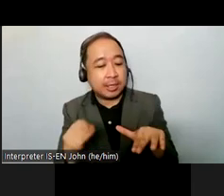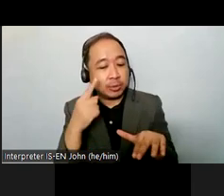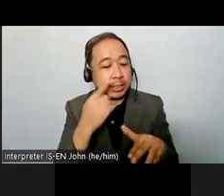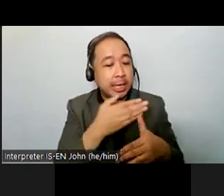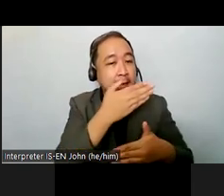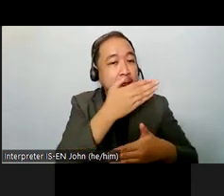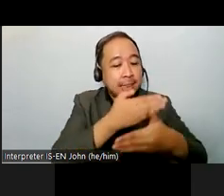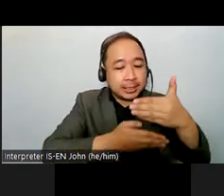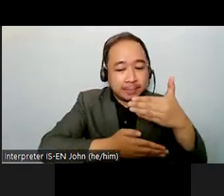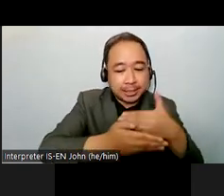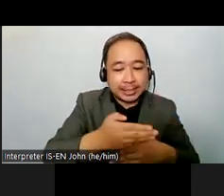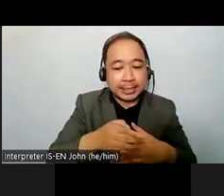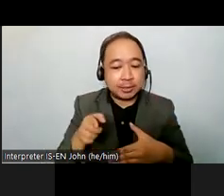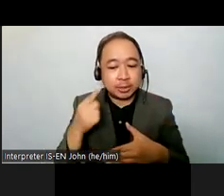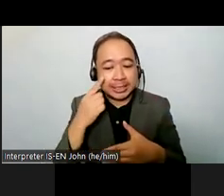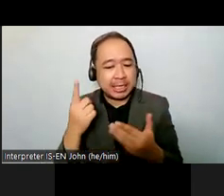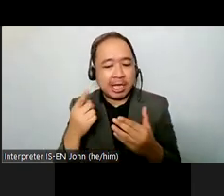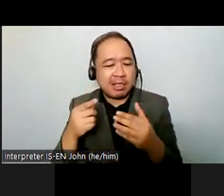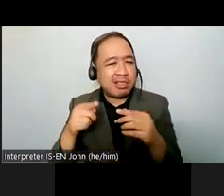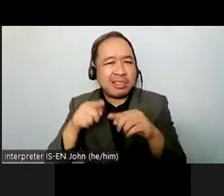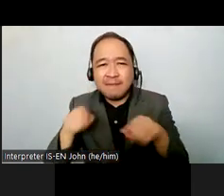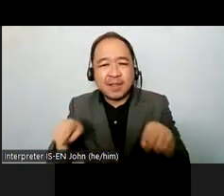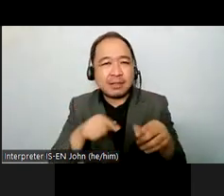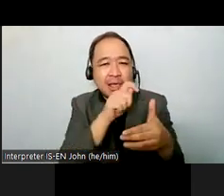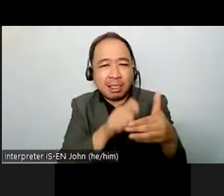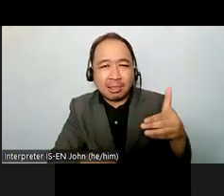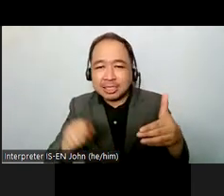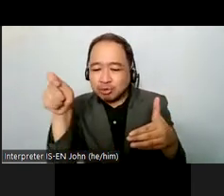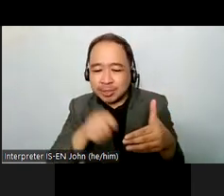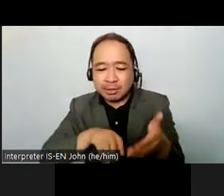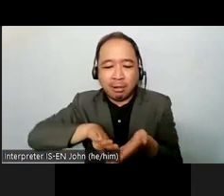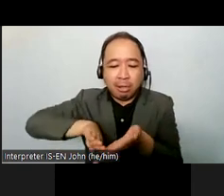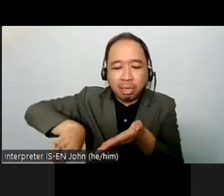in the different identities that they have so it's about technology advancing rights